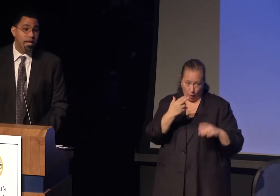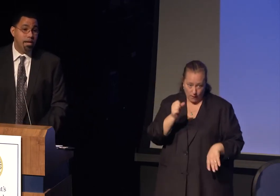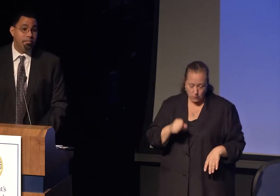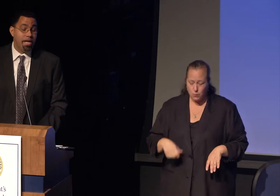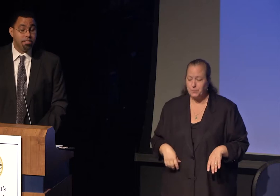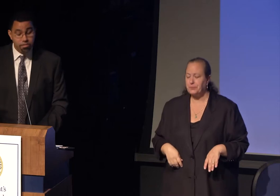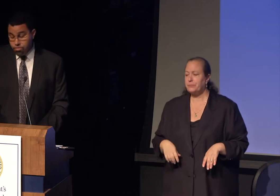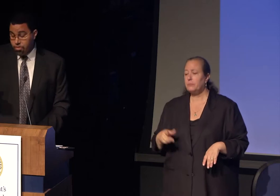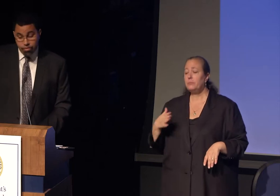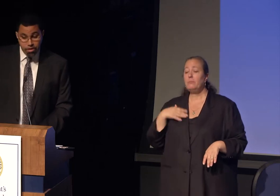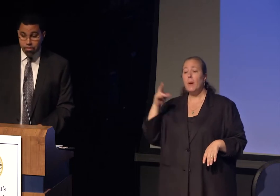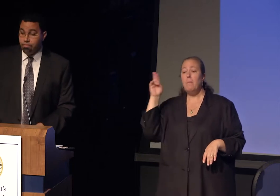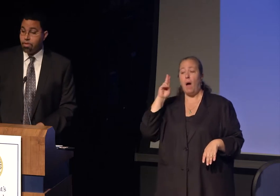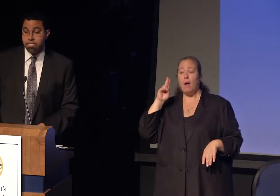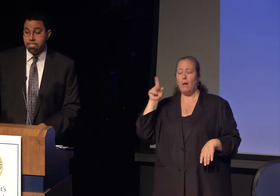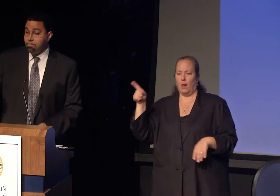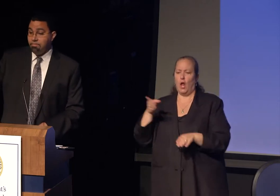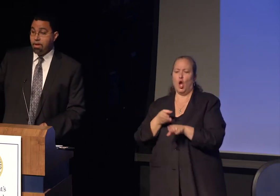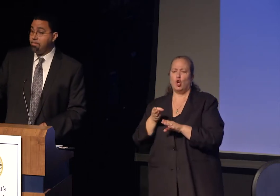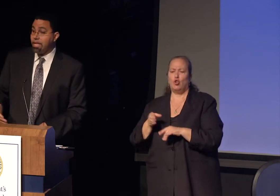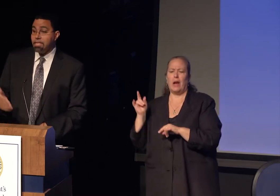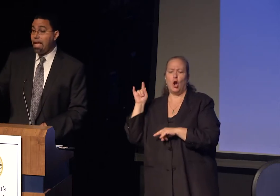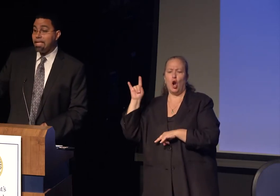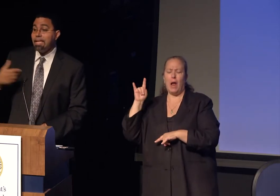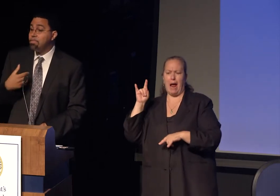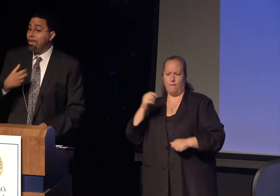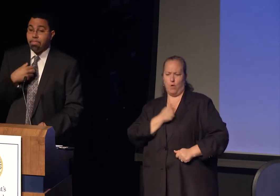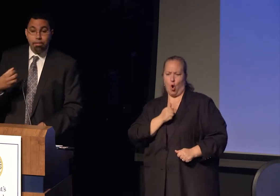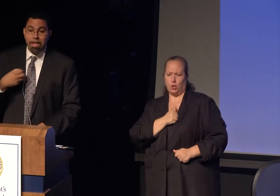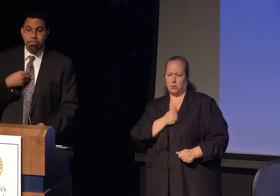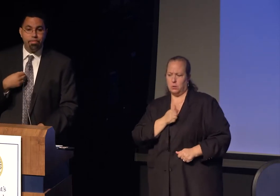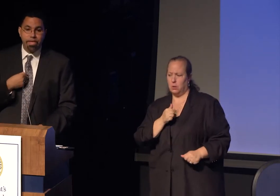My uncle who was career Air Force, said, "I can't do anything about the things